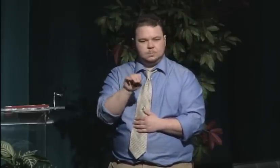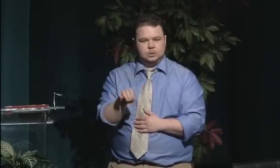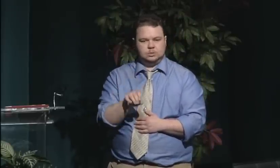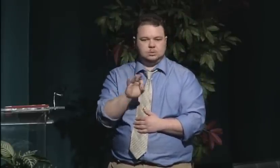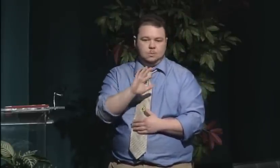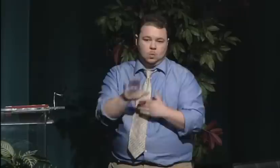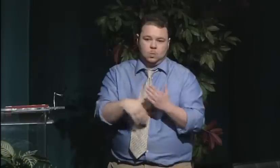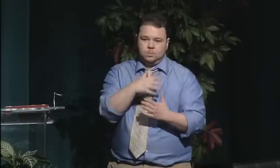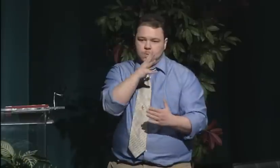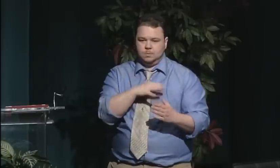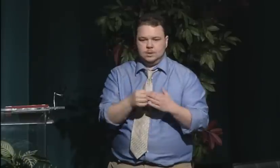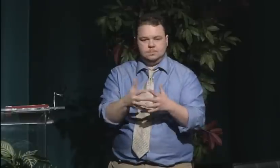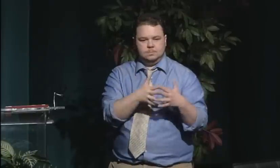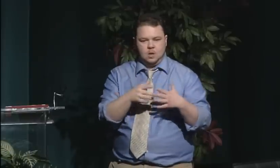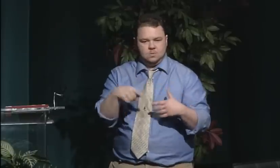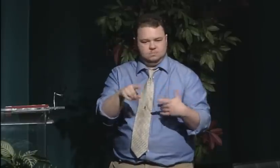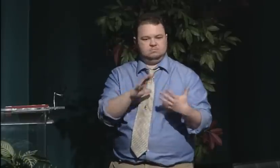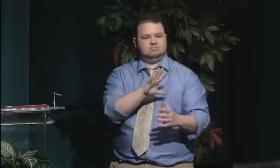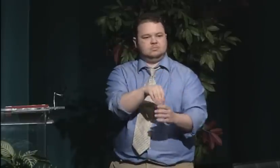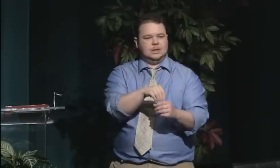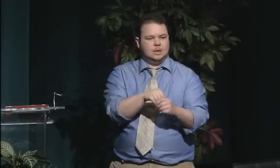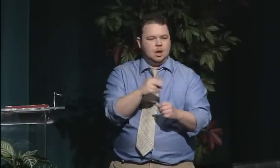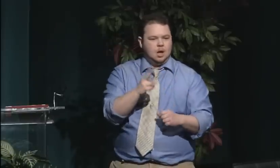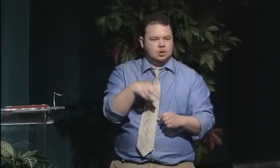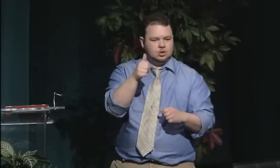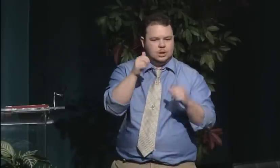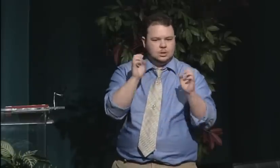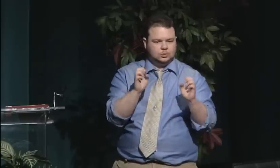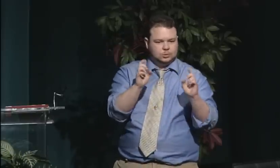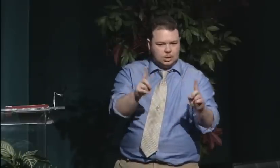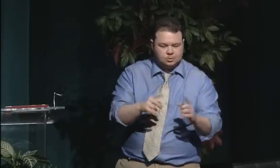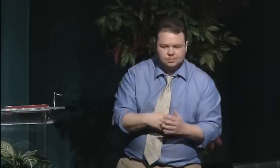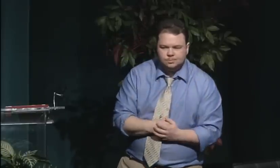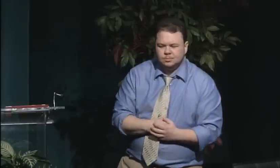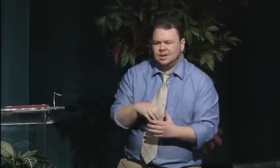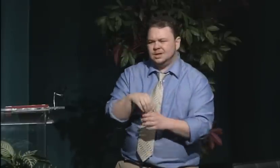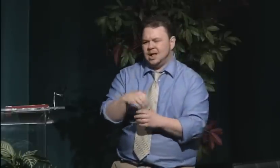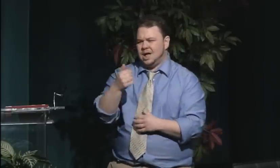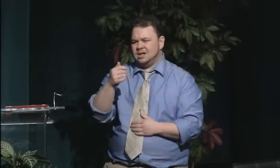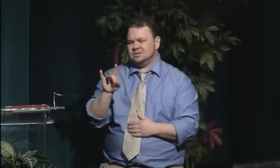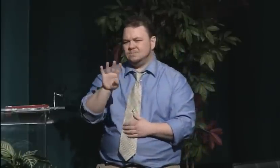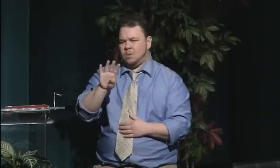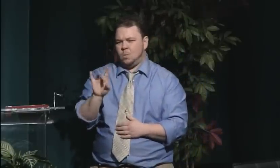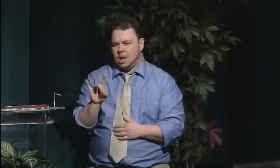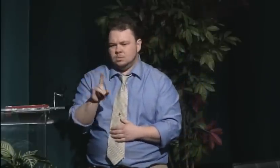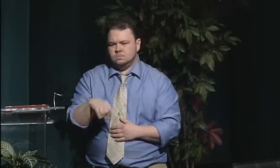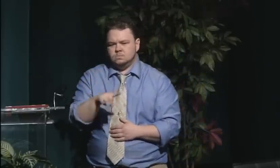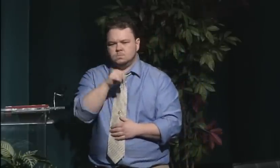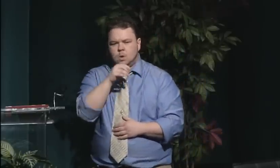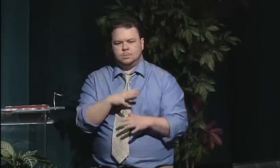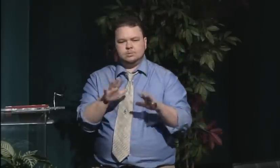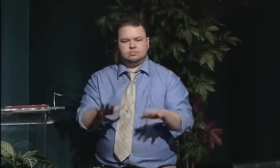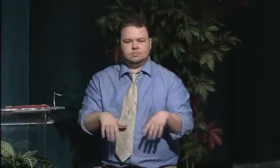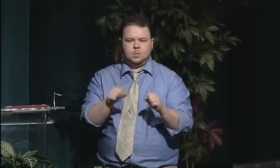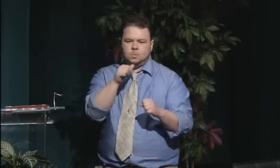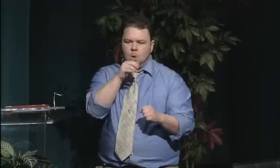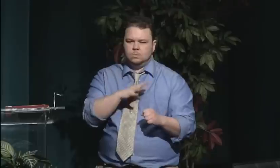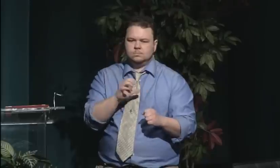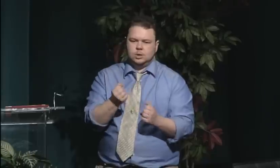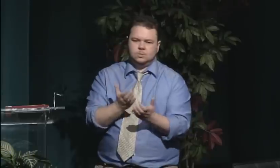The expectations were not nearly as high as for men and they didn't have the same course work,